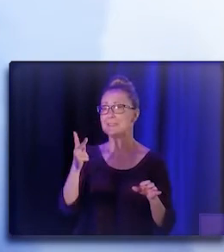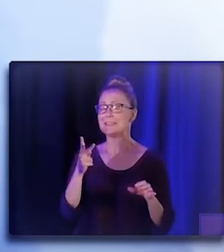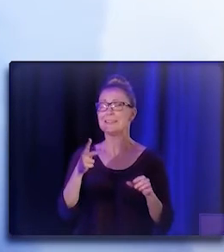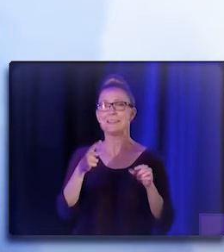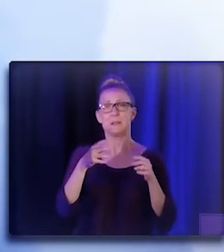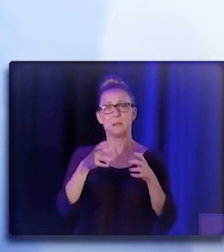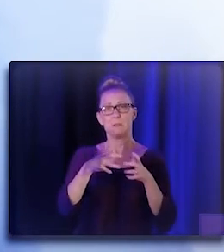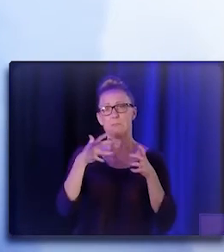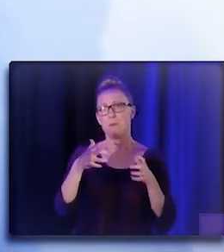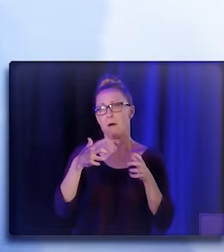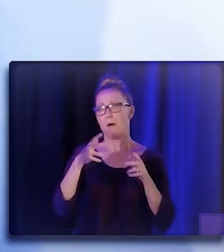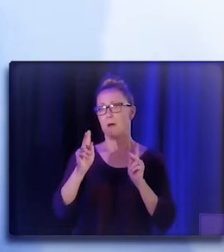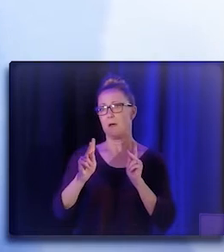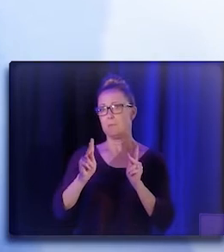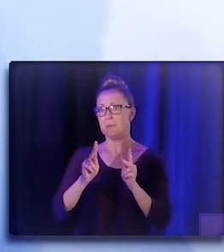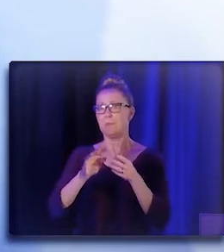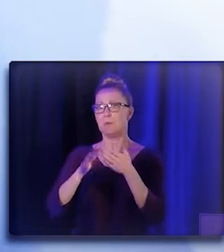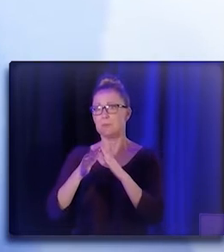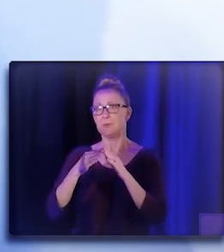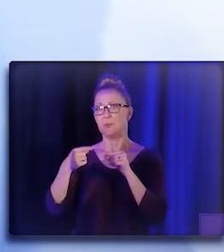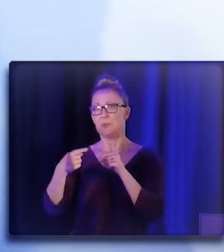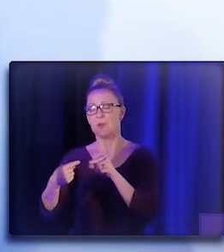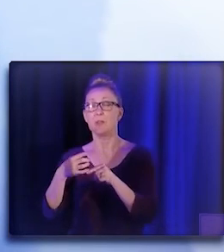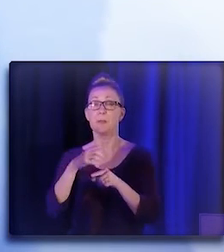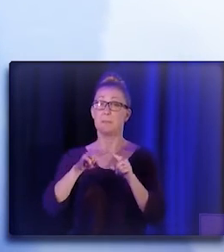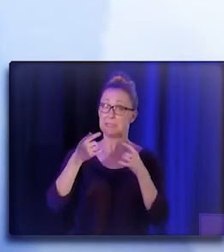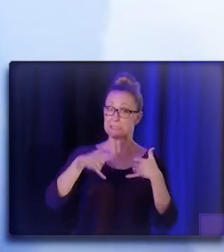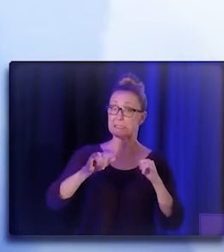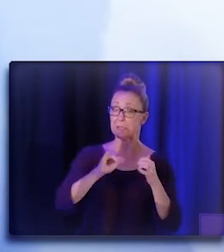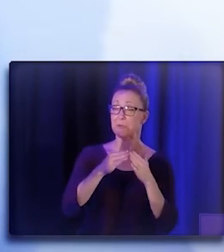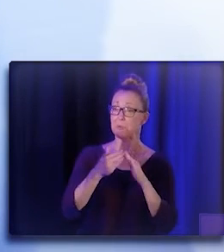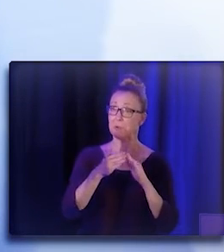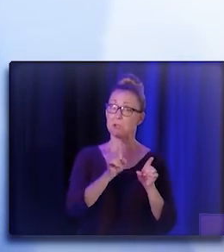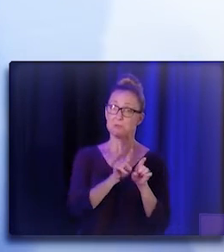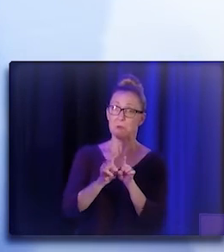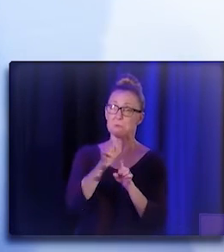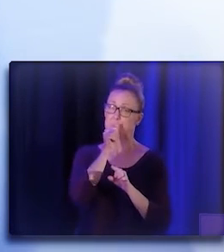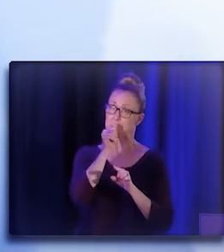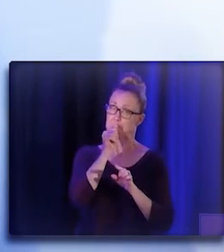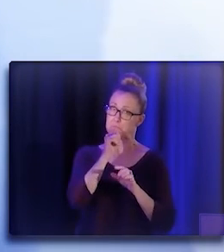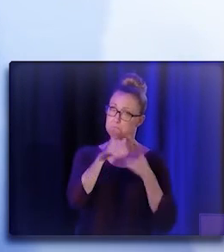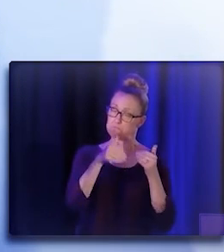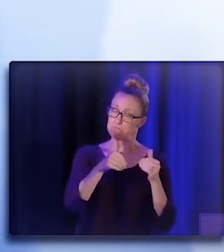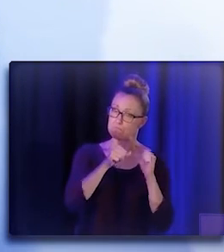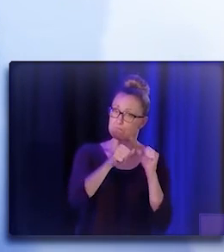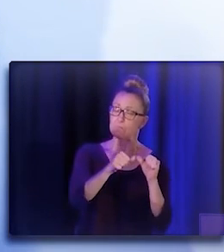but how our communities have been resilient through the work of community health workers